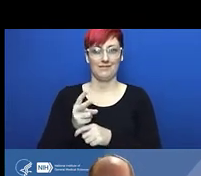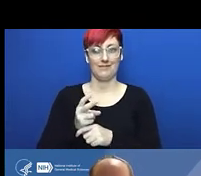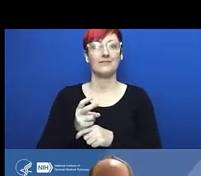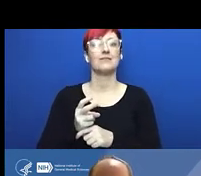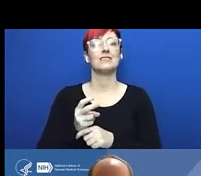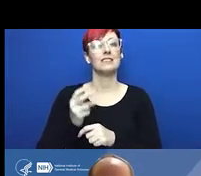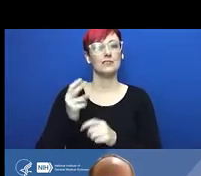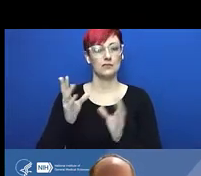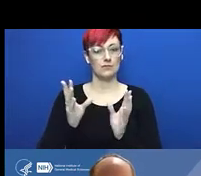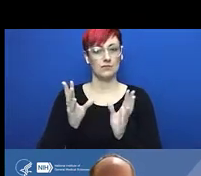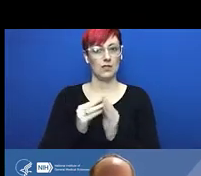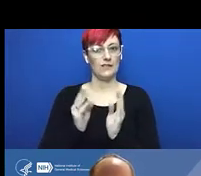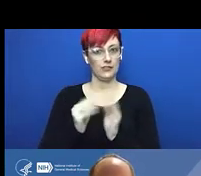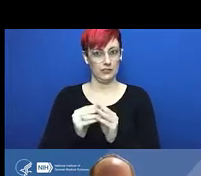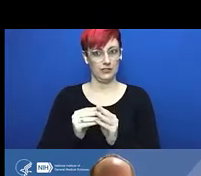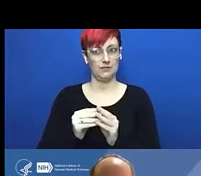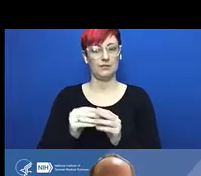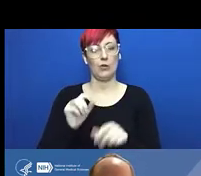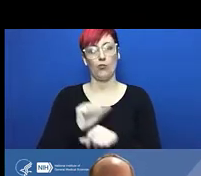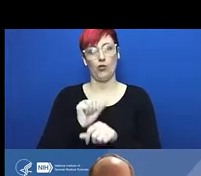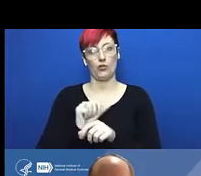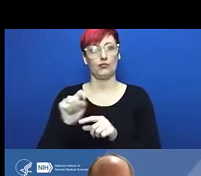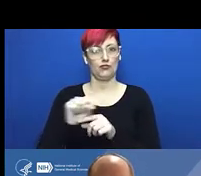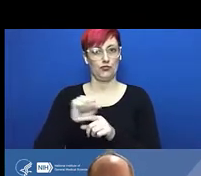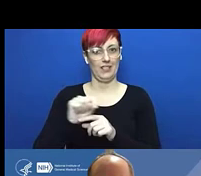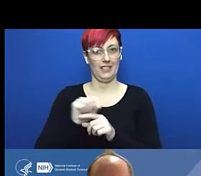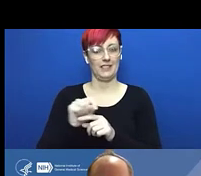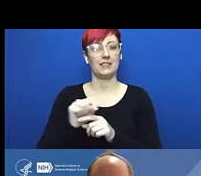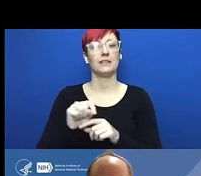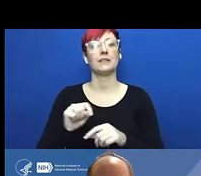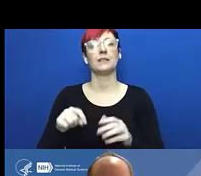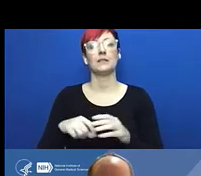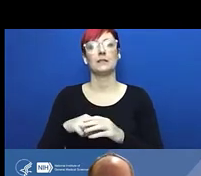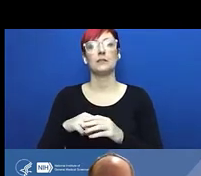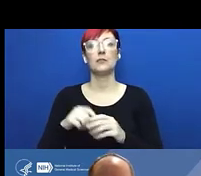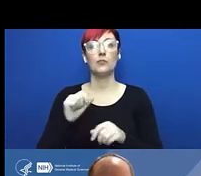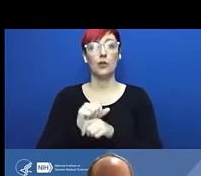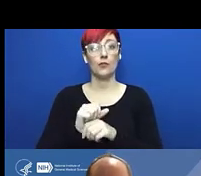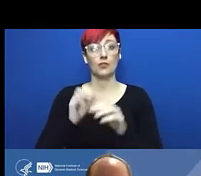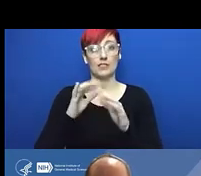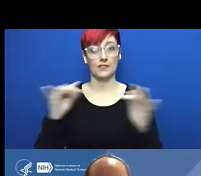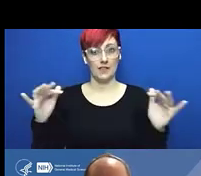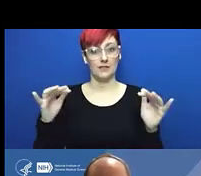So just to give you a few other examples of tragic lab accidents that have occurred in recent years,